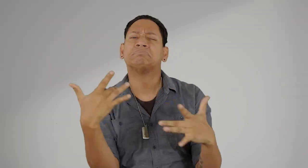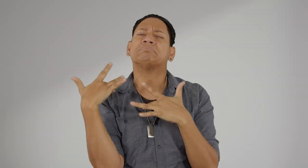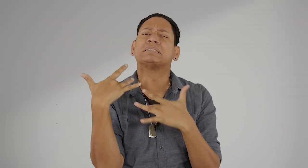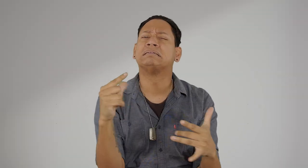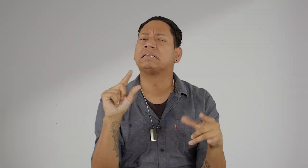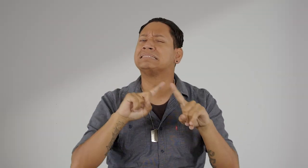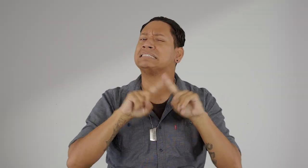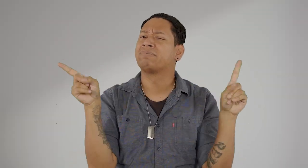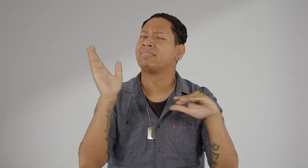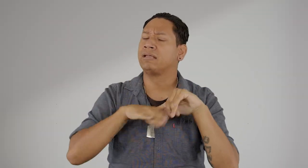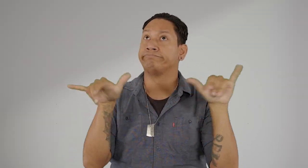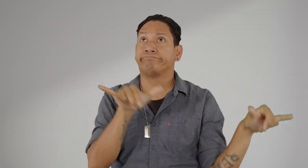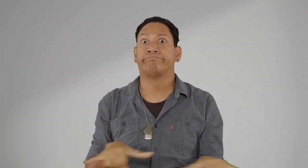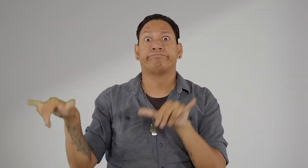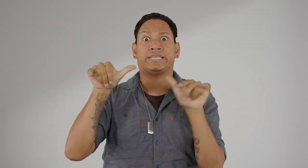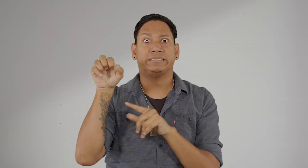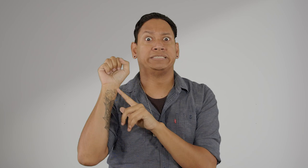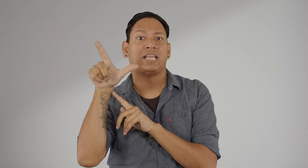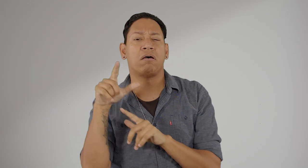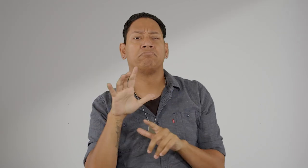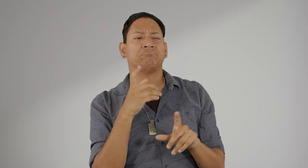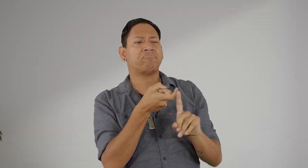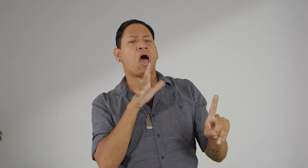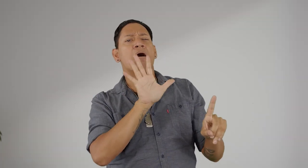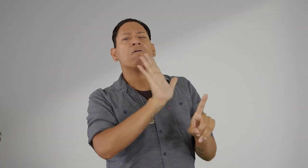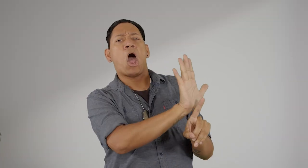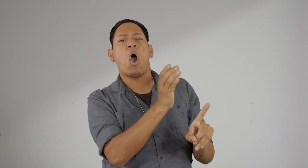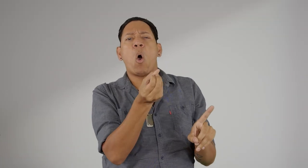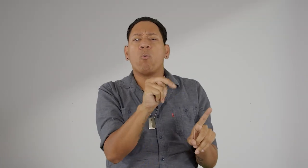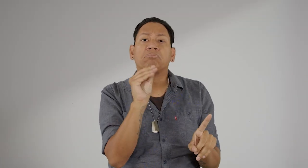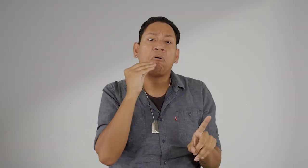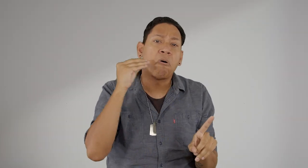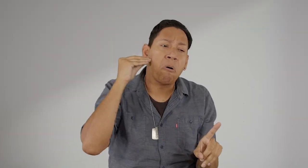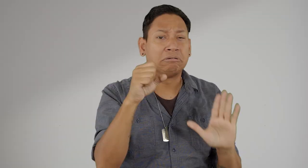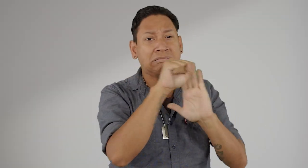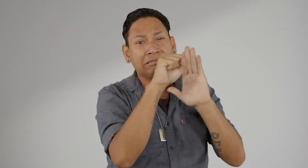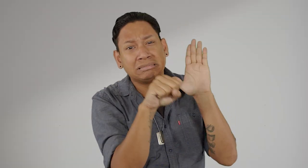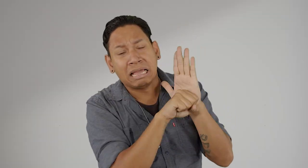It’s when your signing is different than others because of your background.